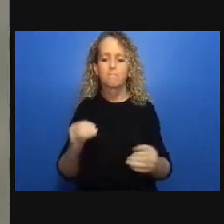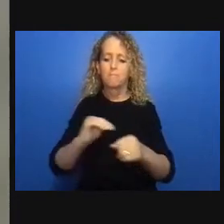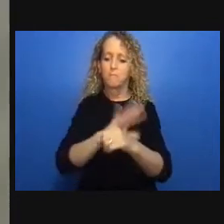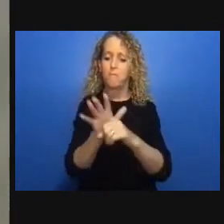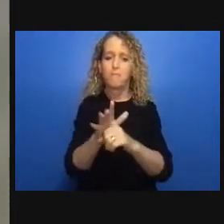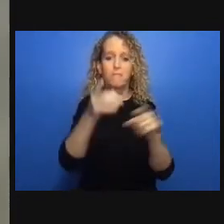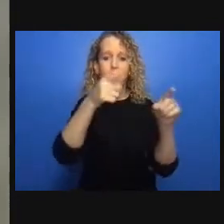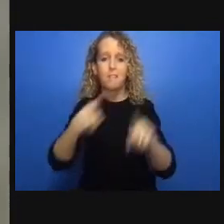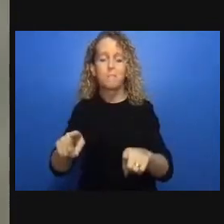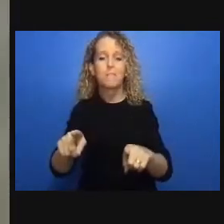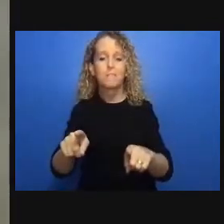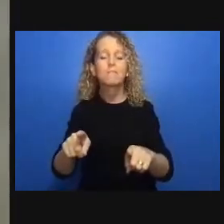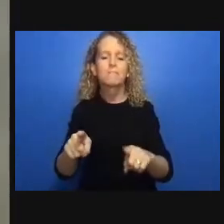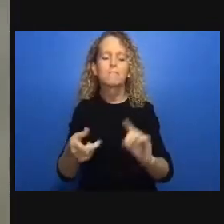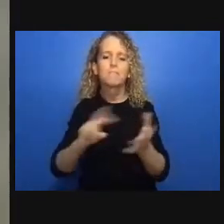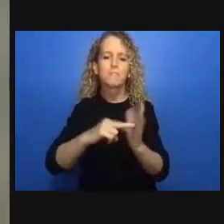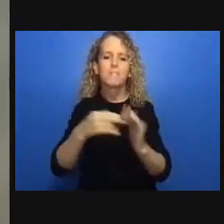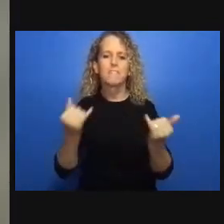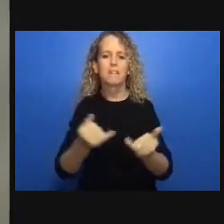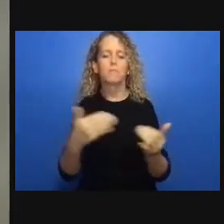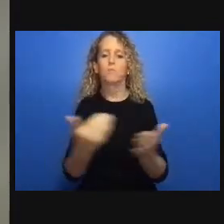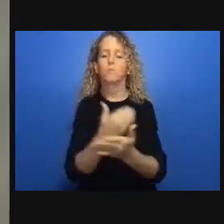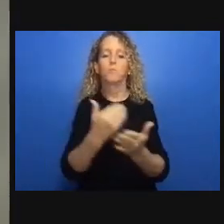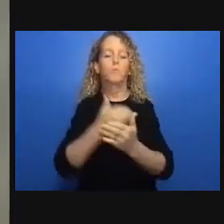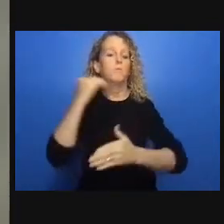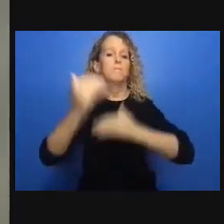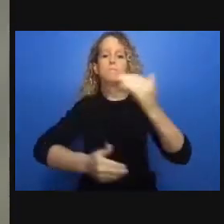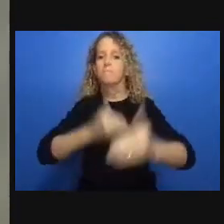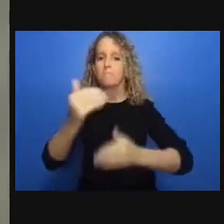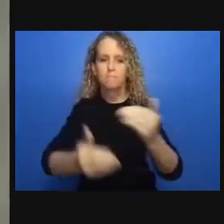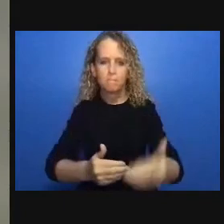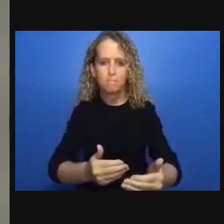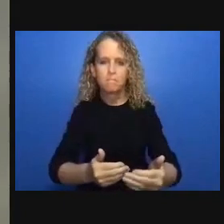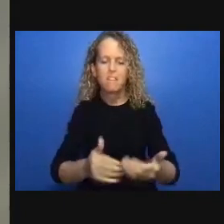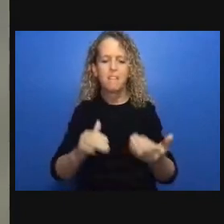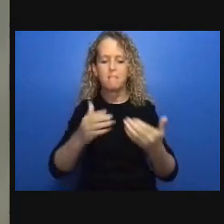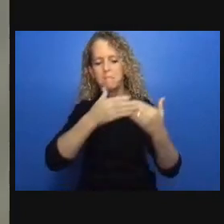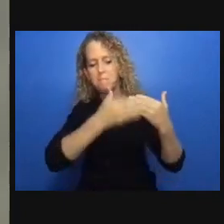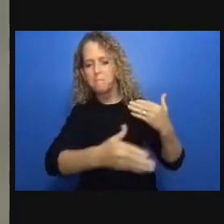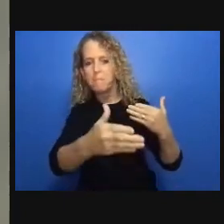support and protect all of its residents and for this report we draw upon the experience of